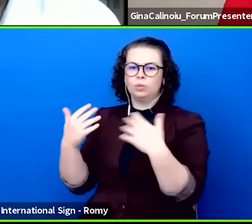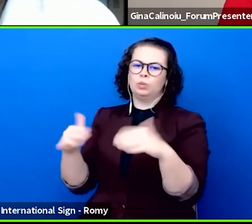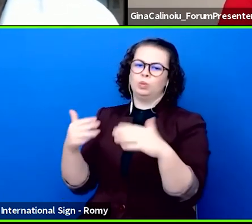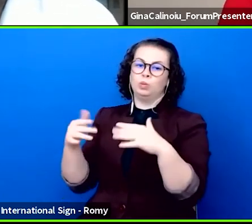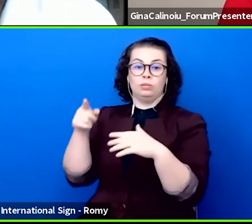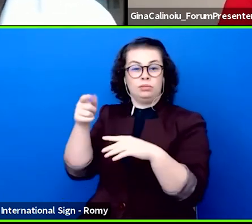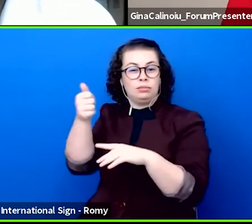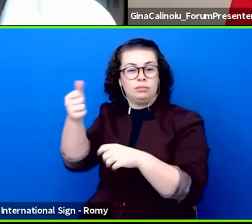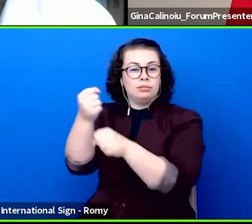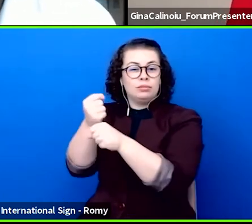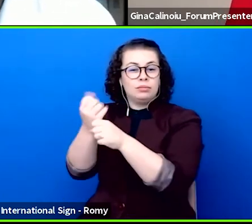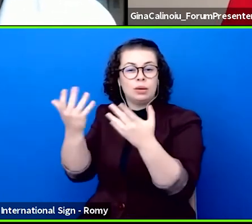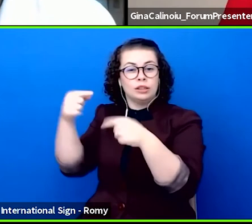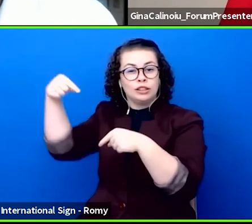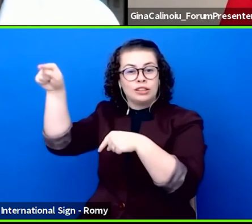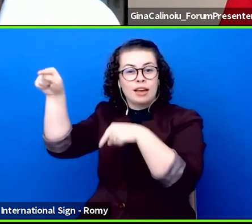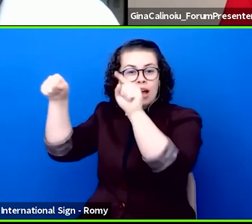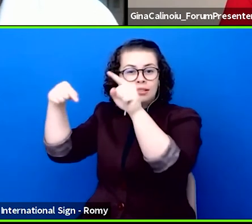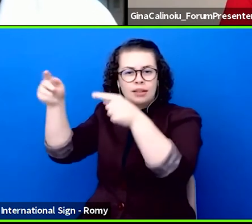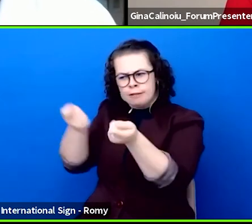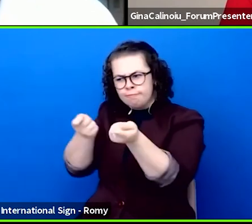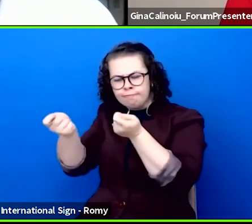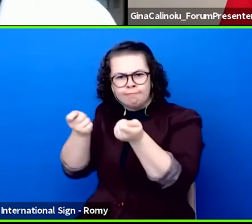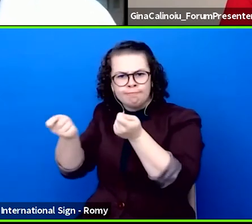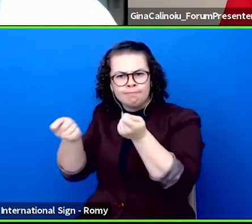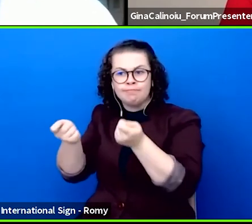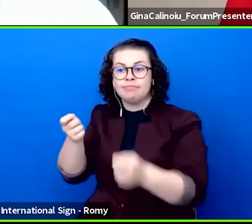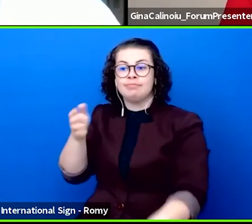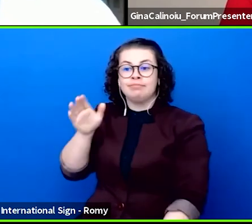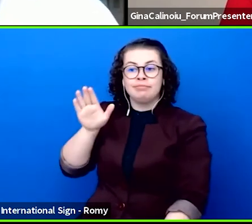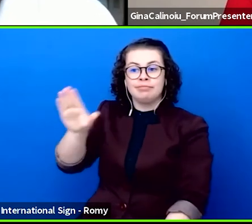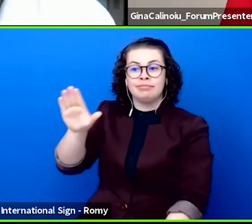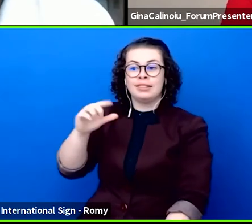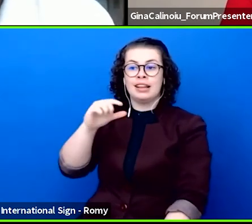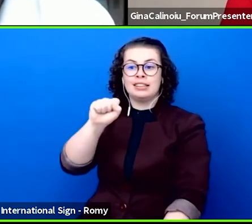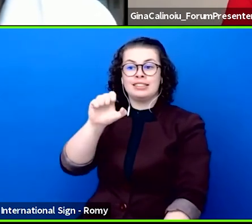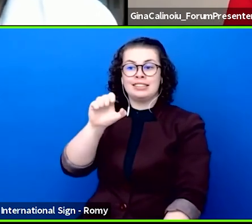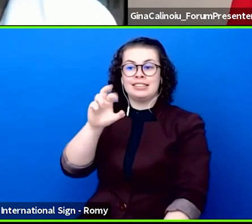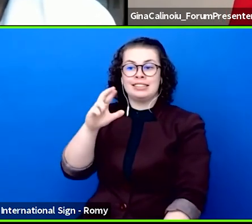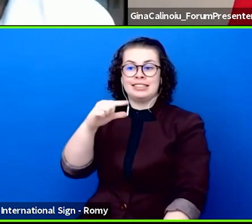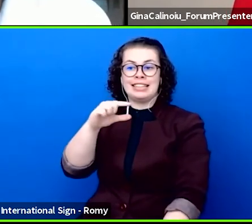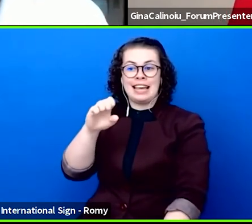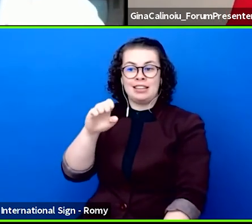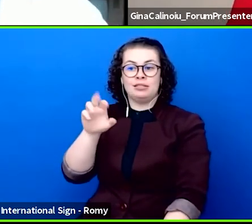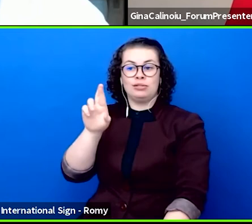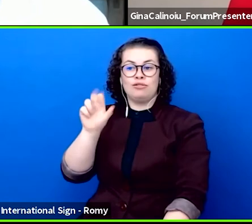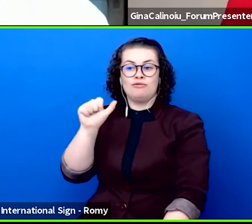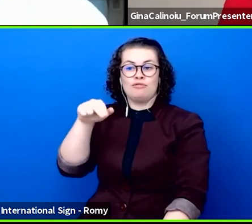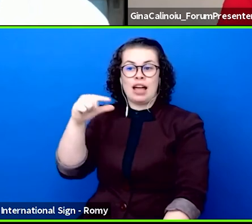European theatre landscape à savoir Serge Rangoni, general manager and artistic director